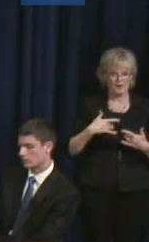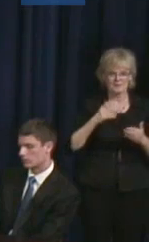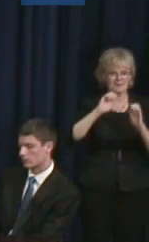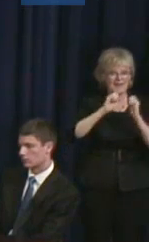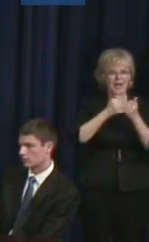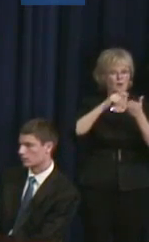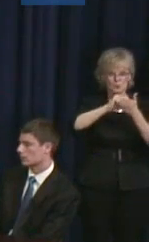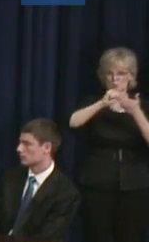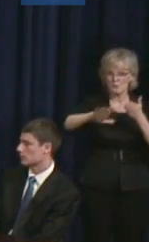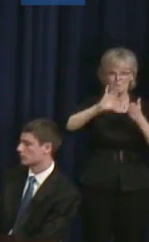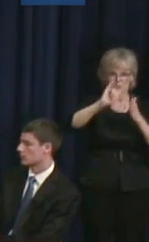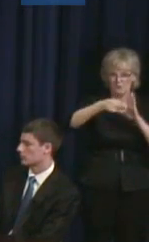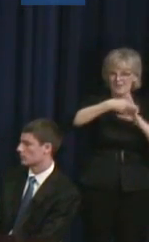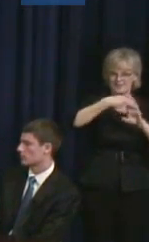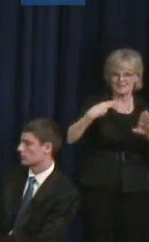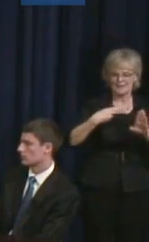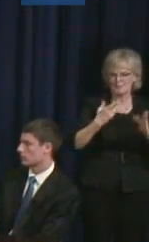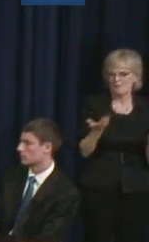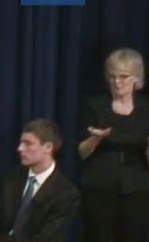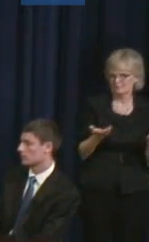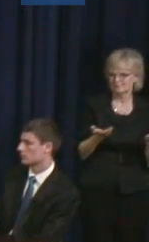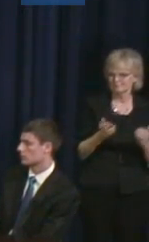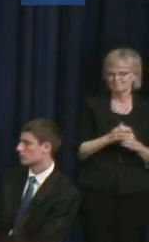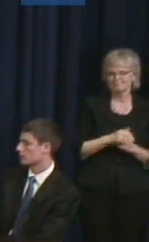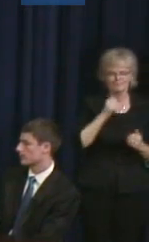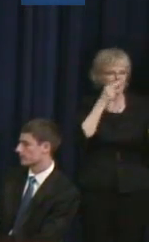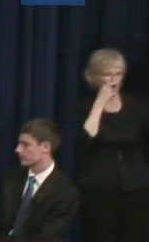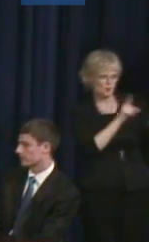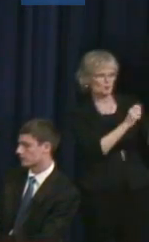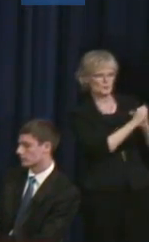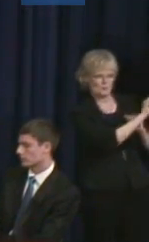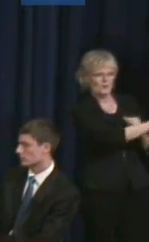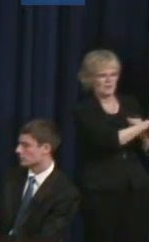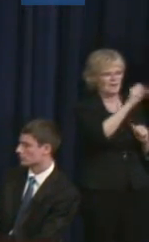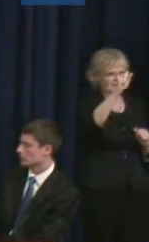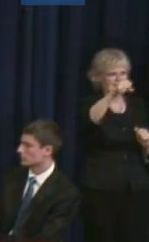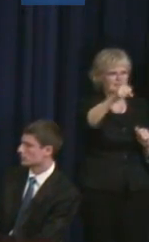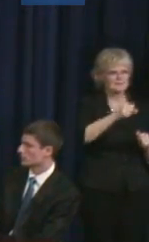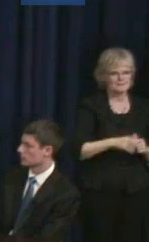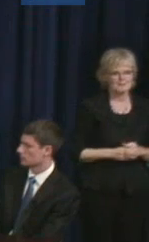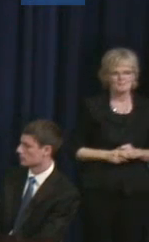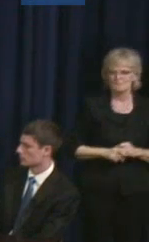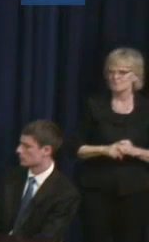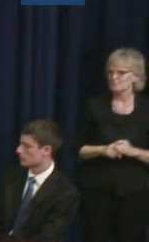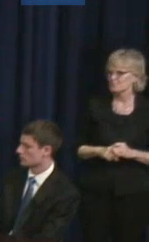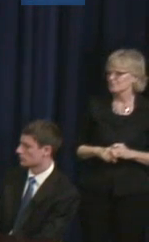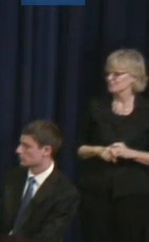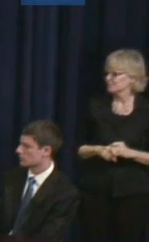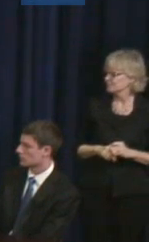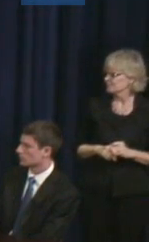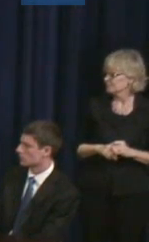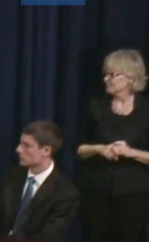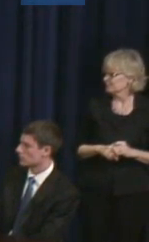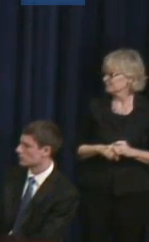So, I definitely agree with that. Judith Heumann: An obstacle that you faced and what